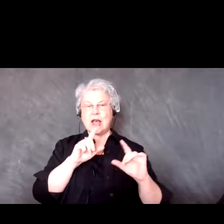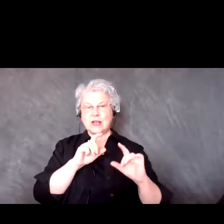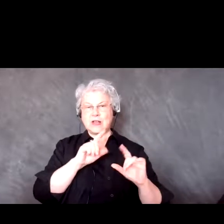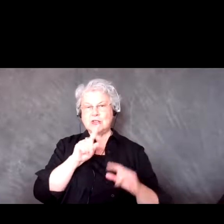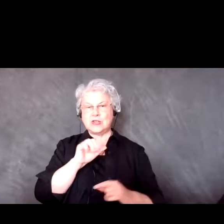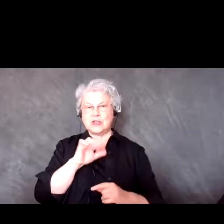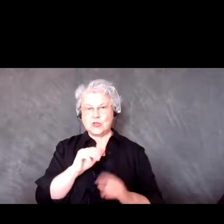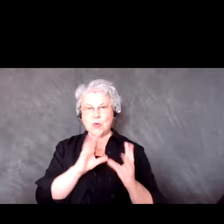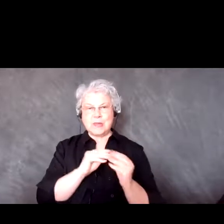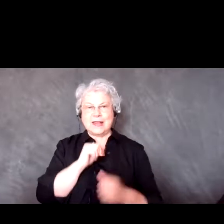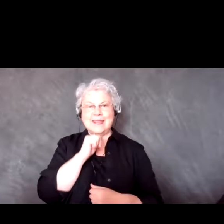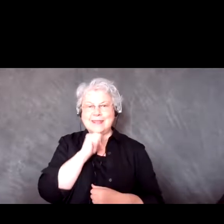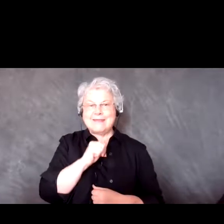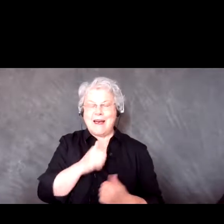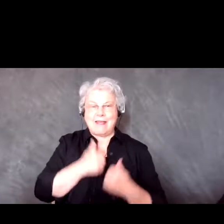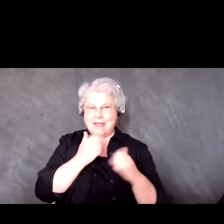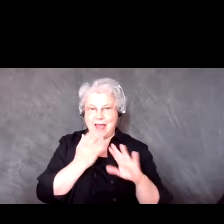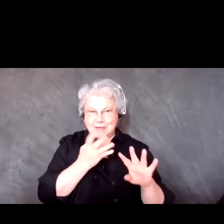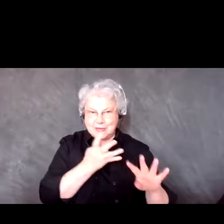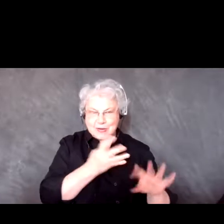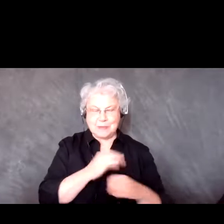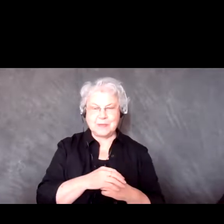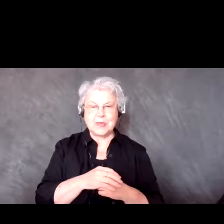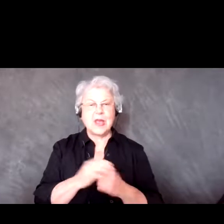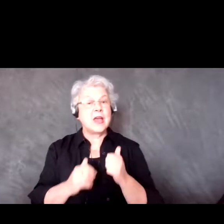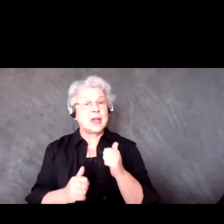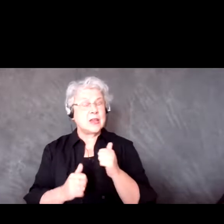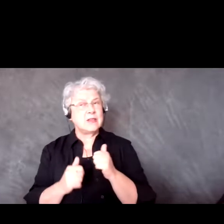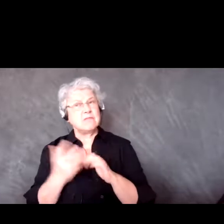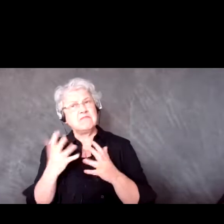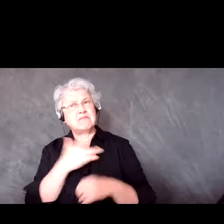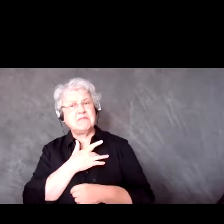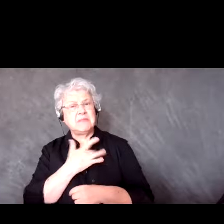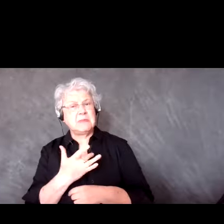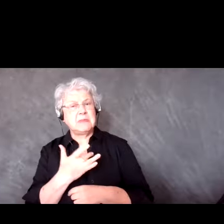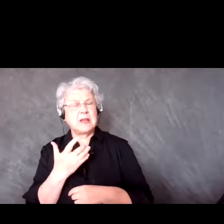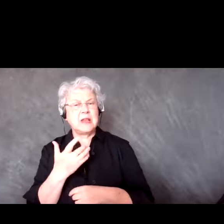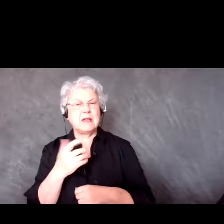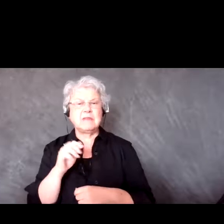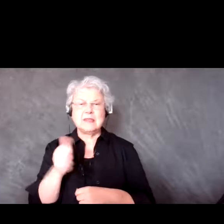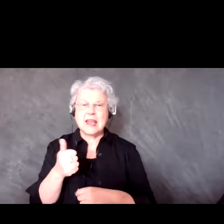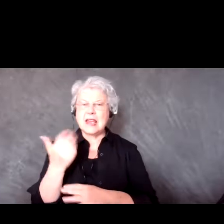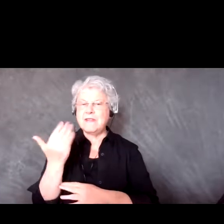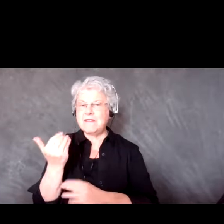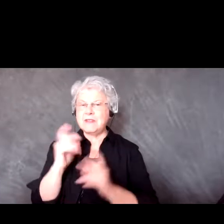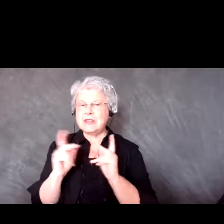Because normally with community engagements I will have about 10 to 15 people per meeting join,